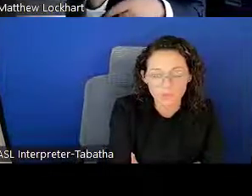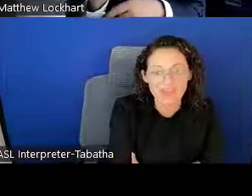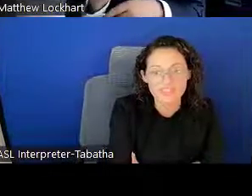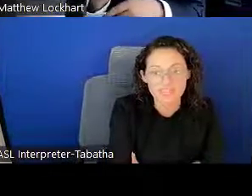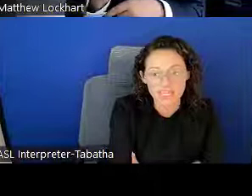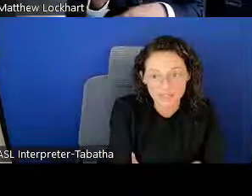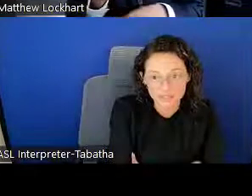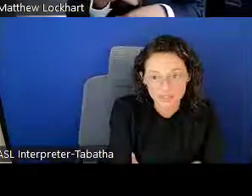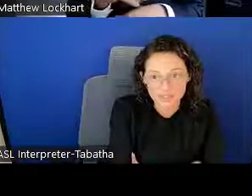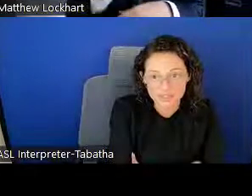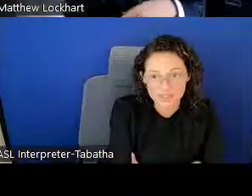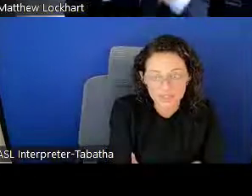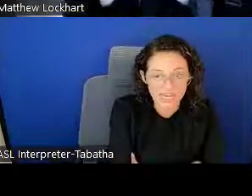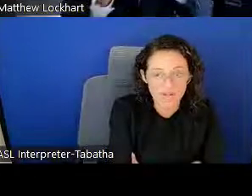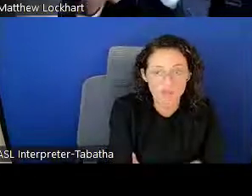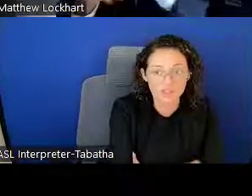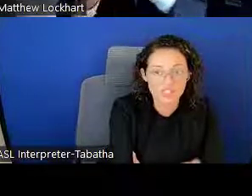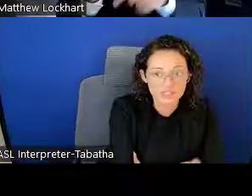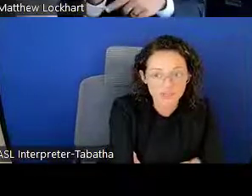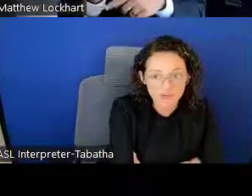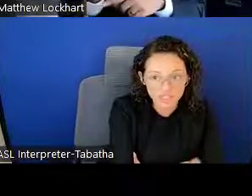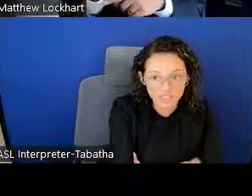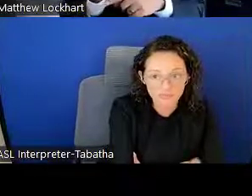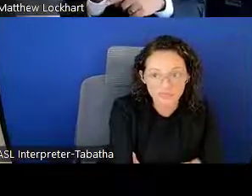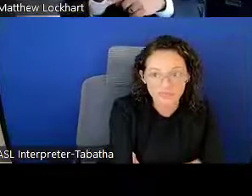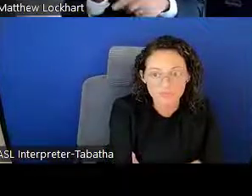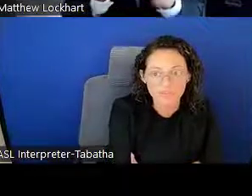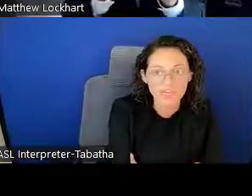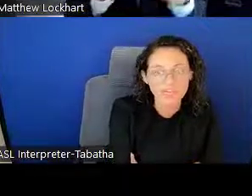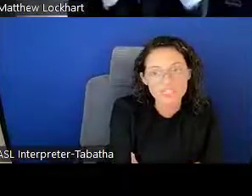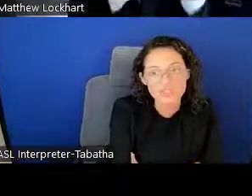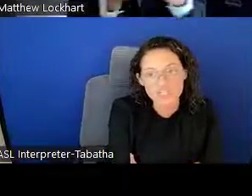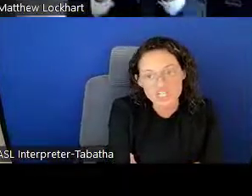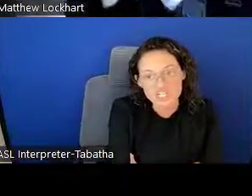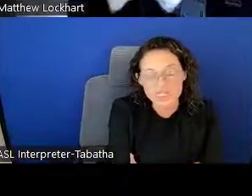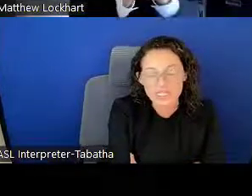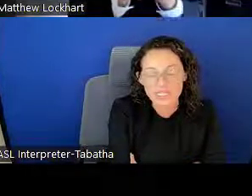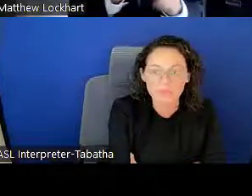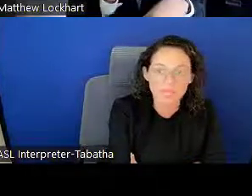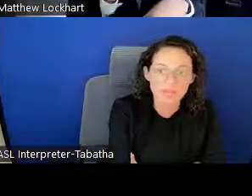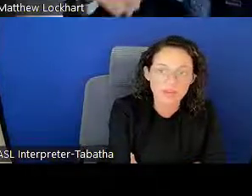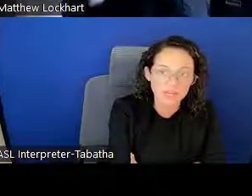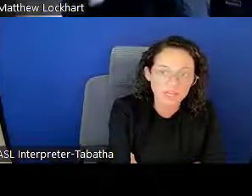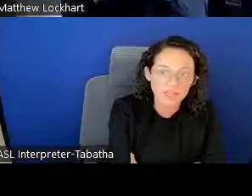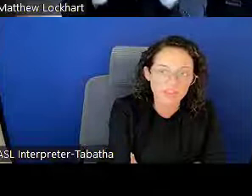We have 10 years of data all listed on here, various widgets that you can play around with.